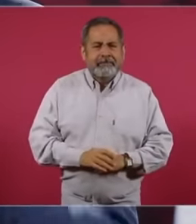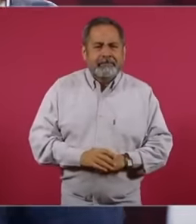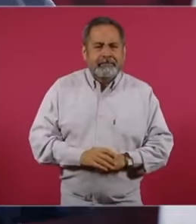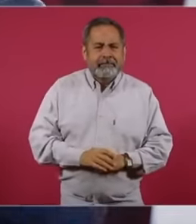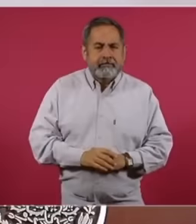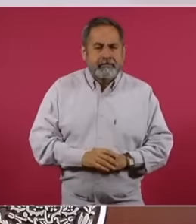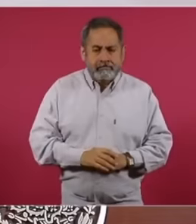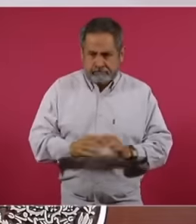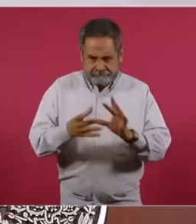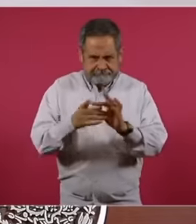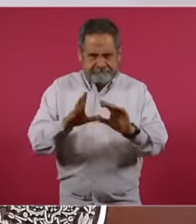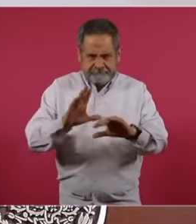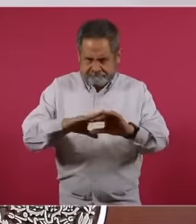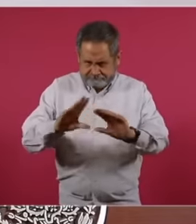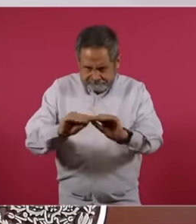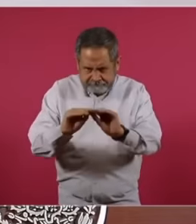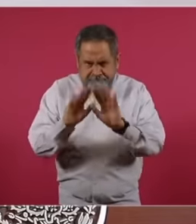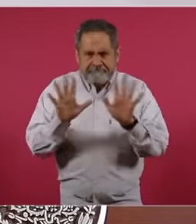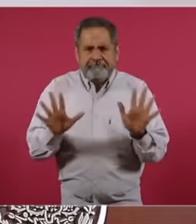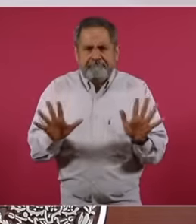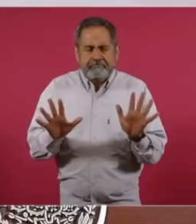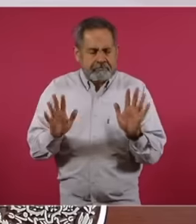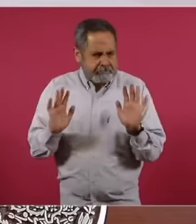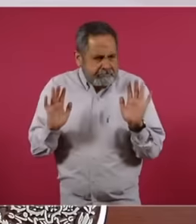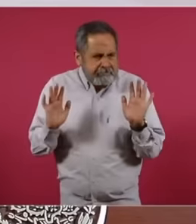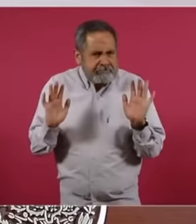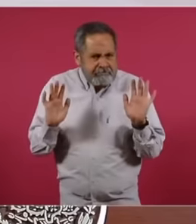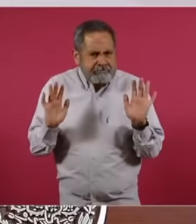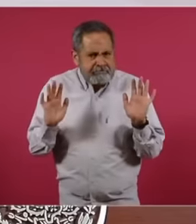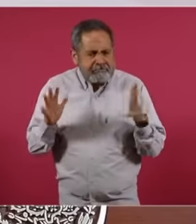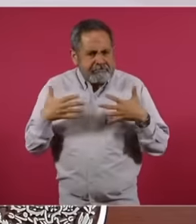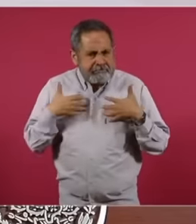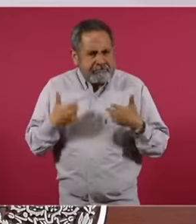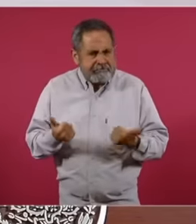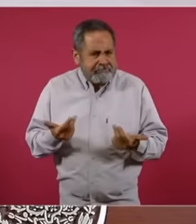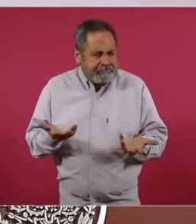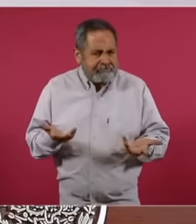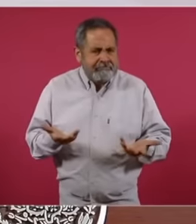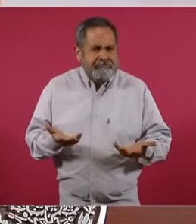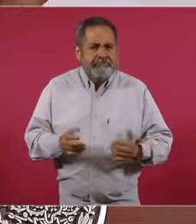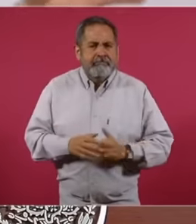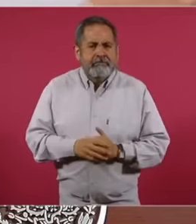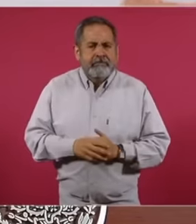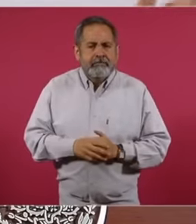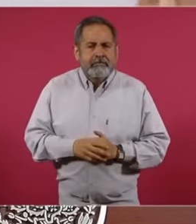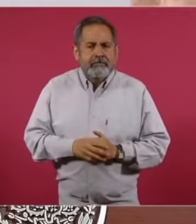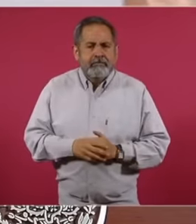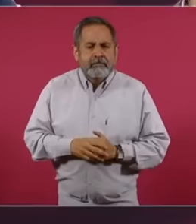clearly and no One is beating around the